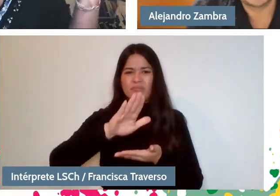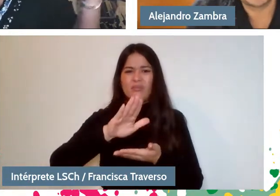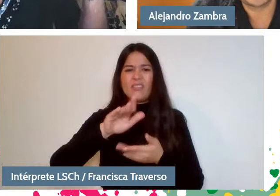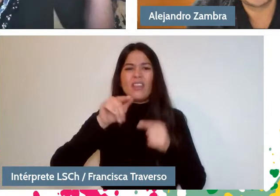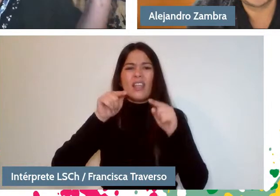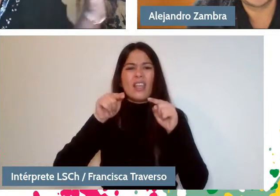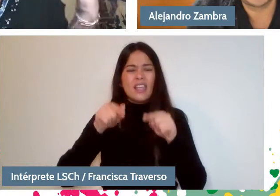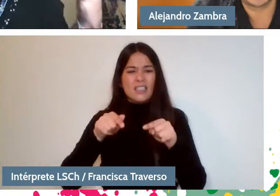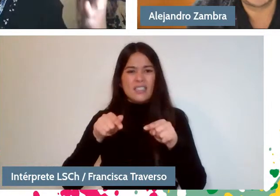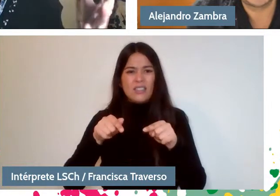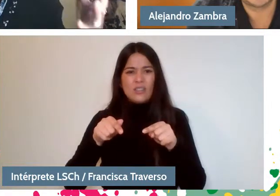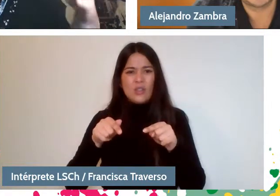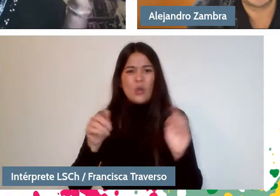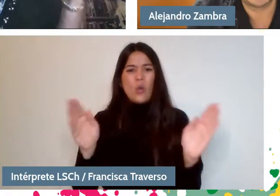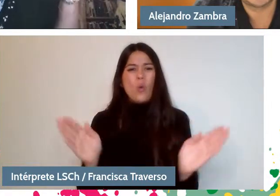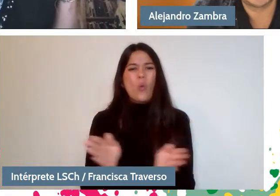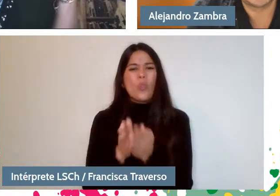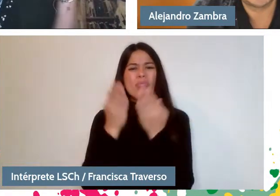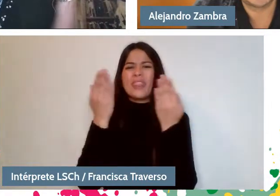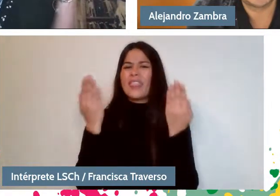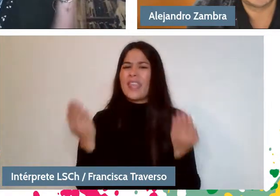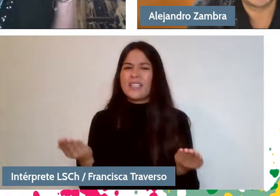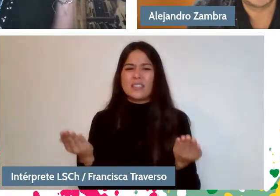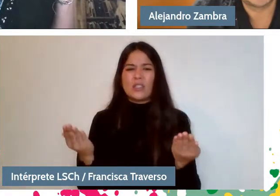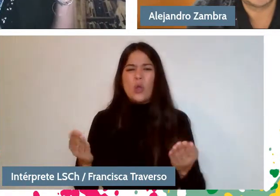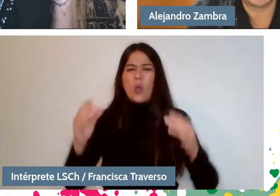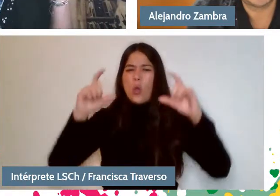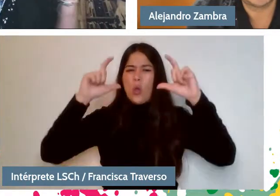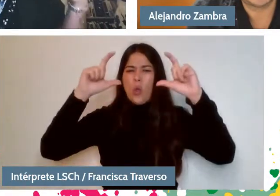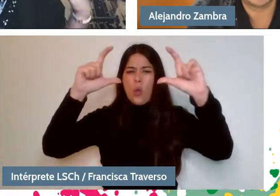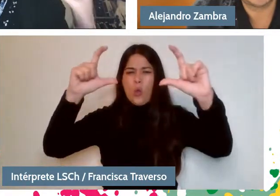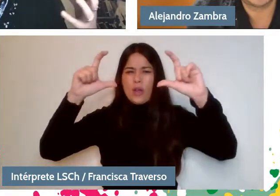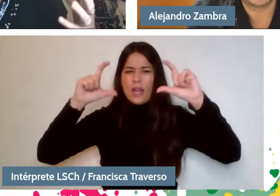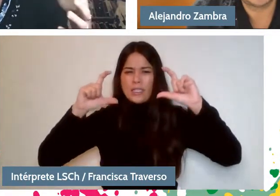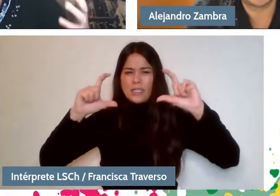A very organized text, right? That language